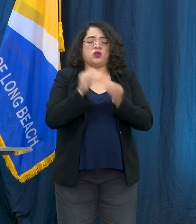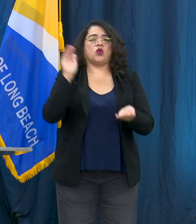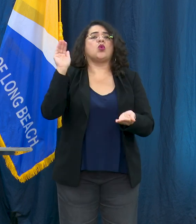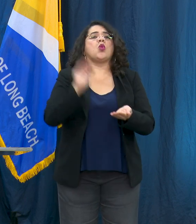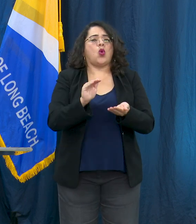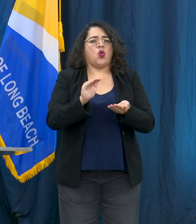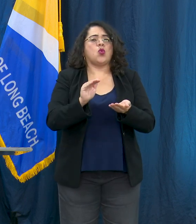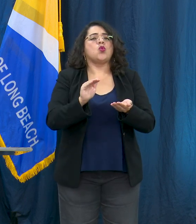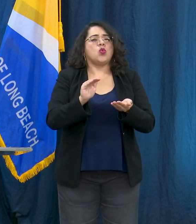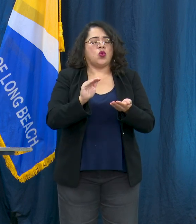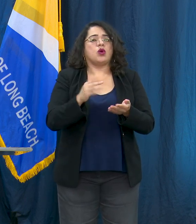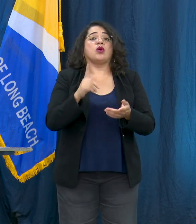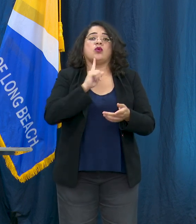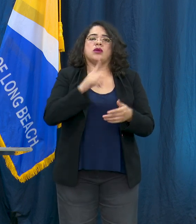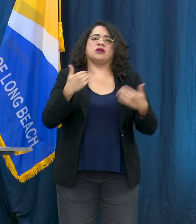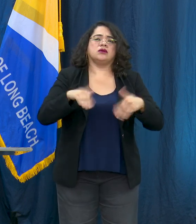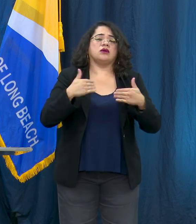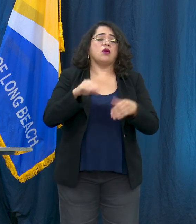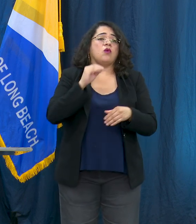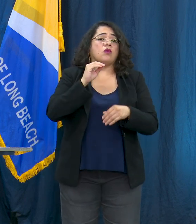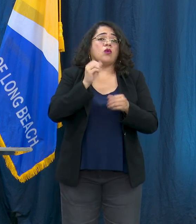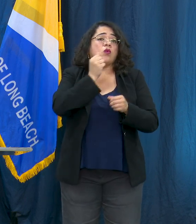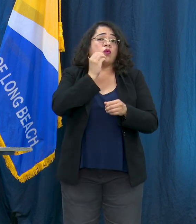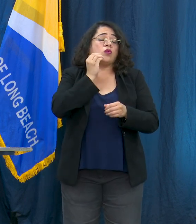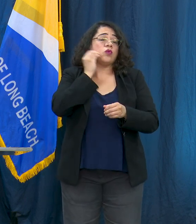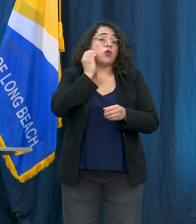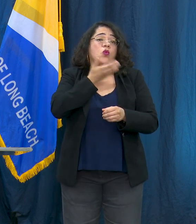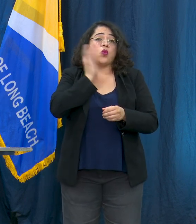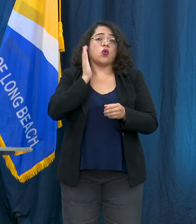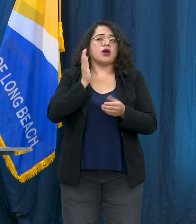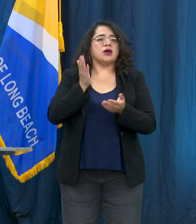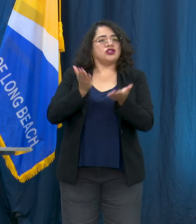the diligent work of our homeless services team, our city partners, and our